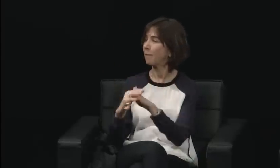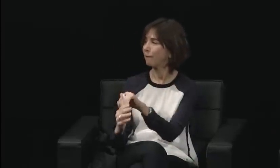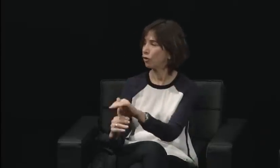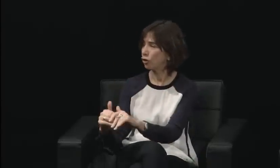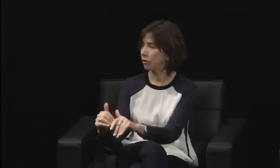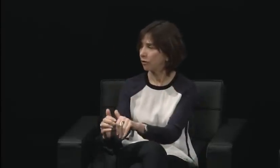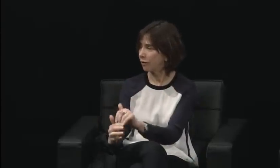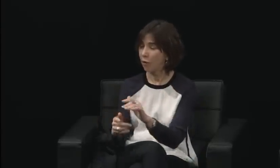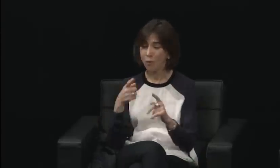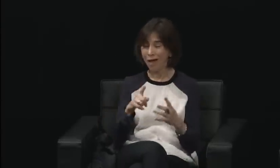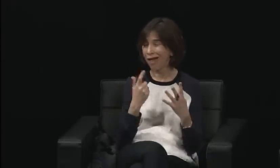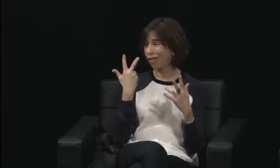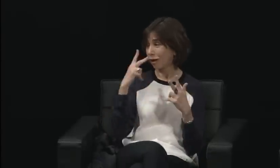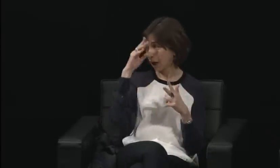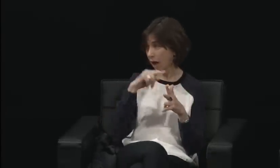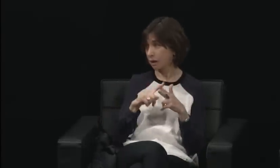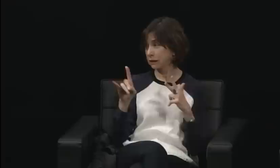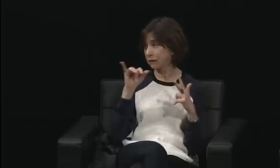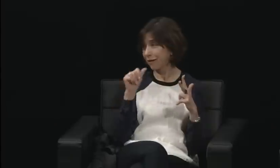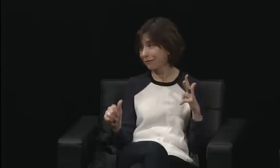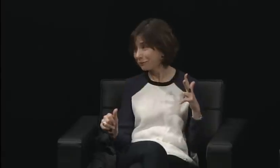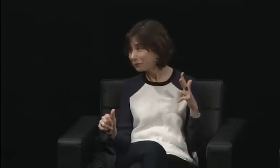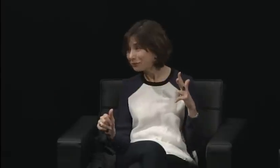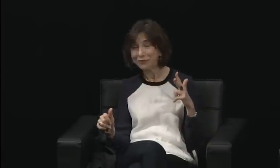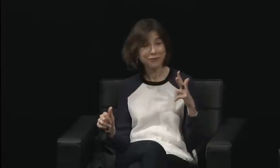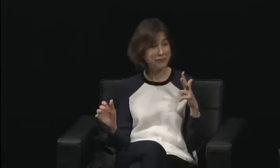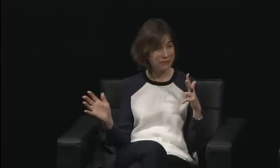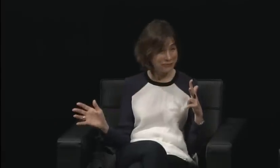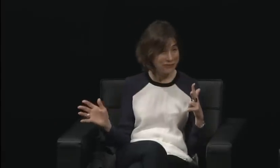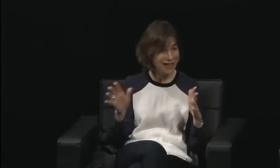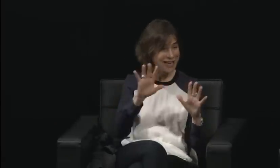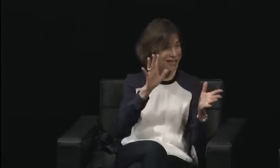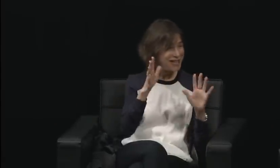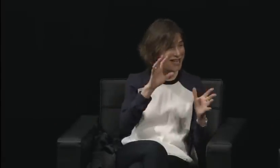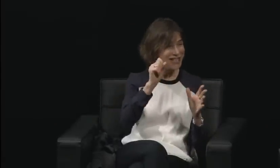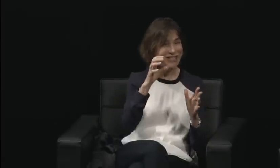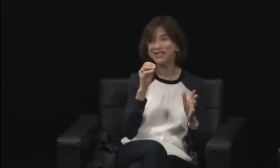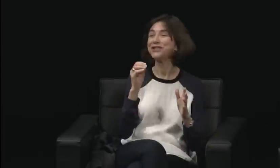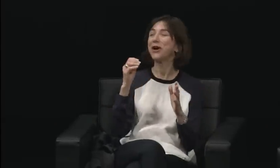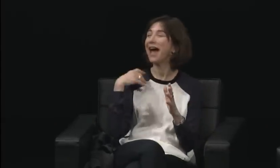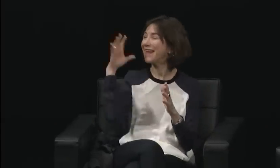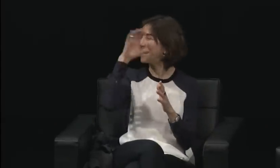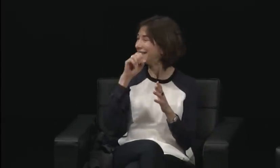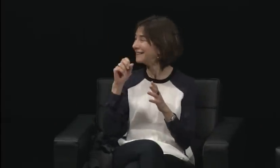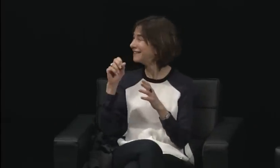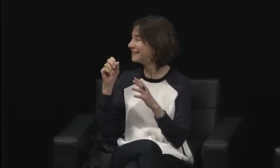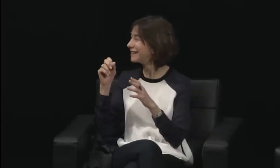of the multitude of things happening at the time. So when I say the face of the protest,